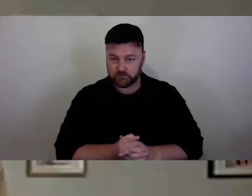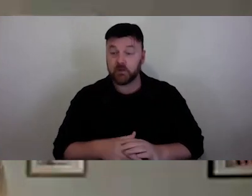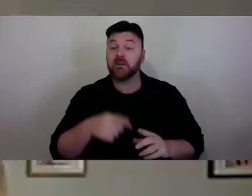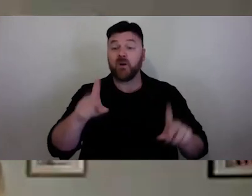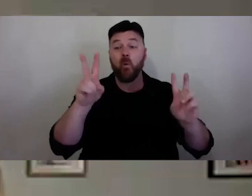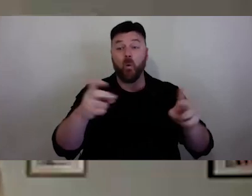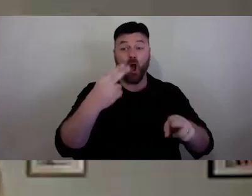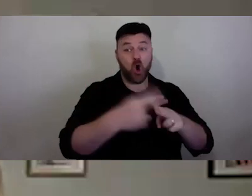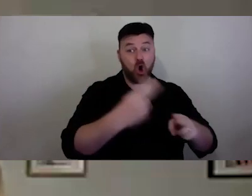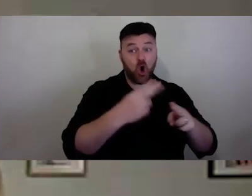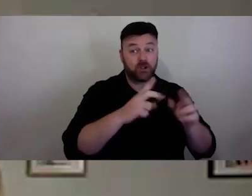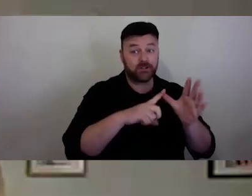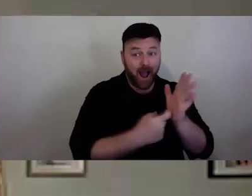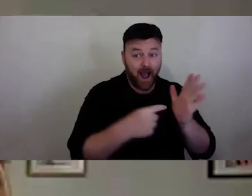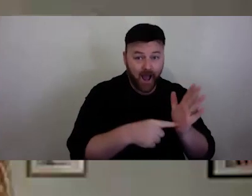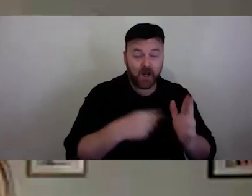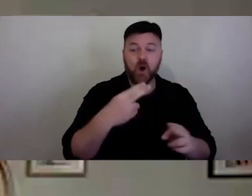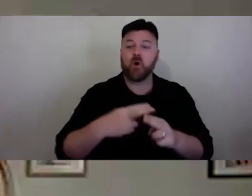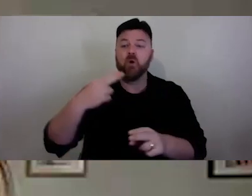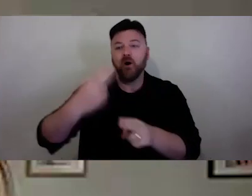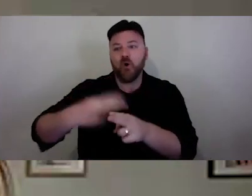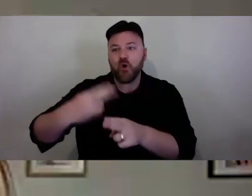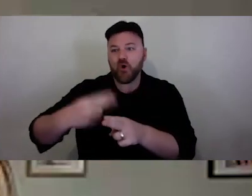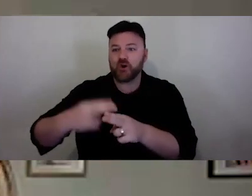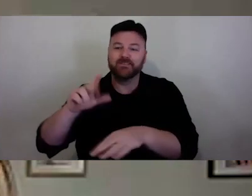APHIDS focus and it is with great pleasure that I now hand over to